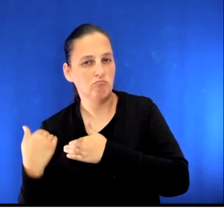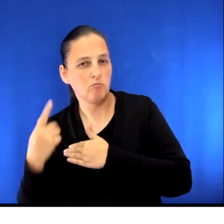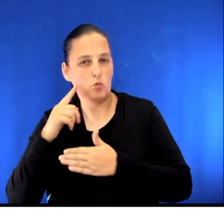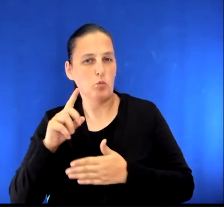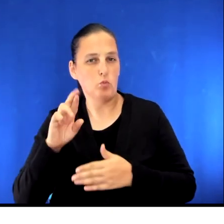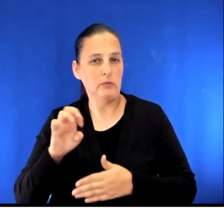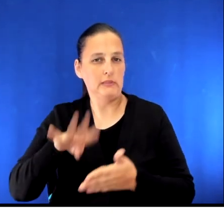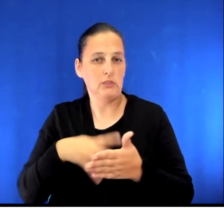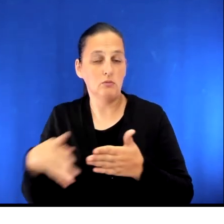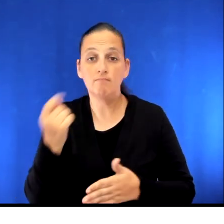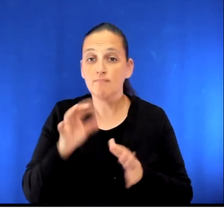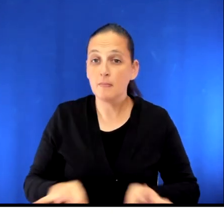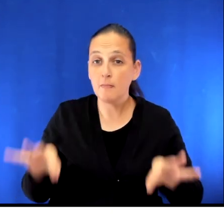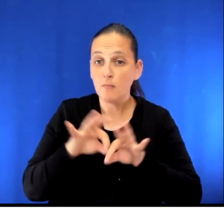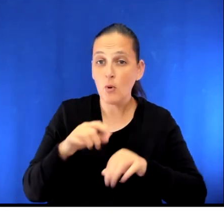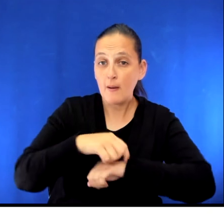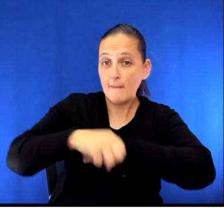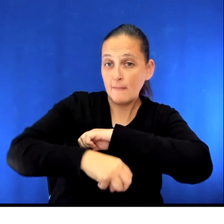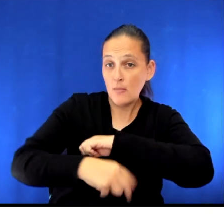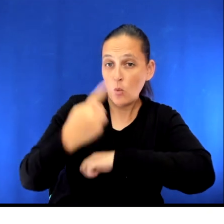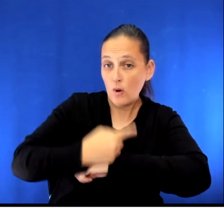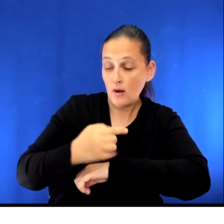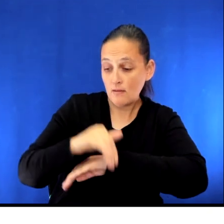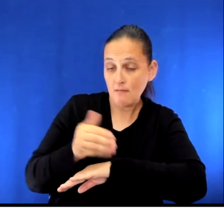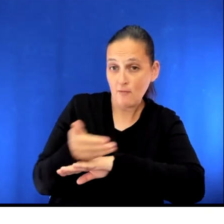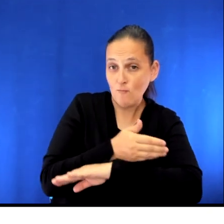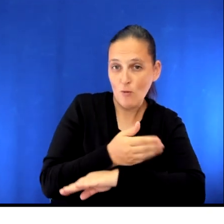It is important that you do not drink or eat after midnight the night before your surgery.